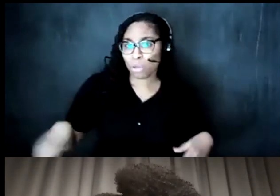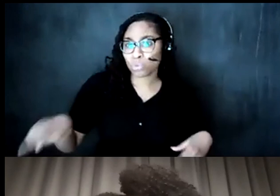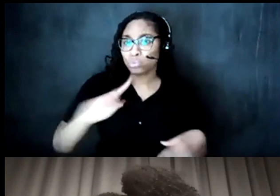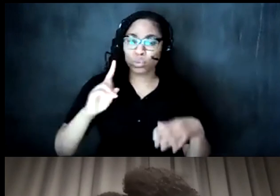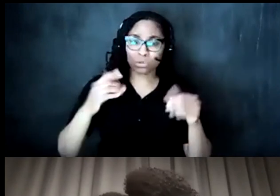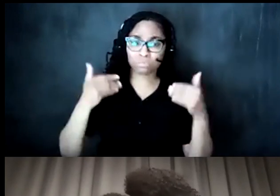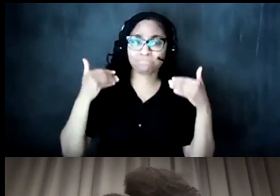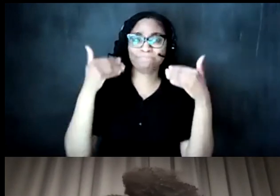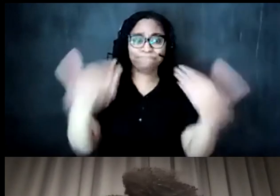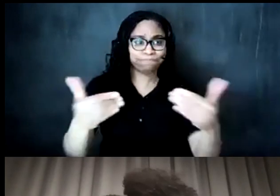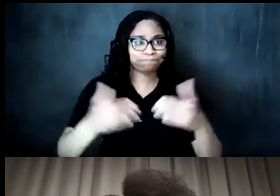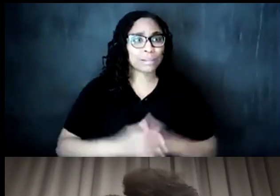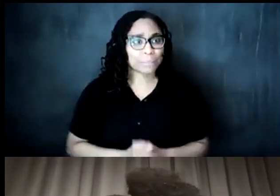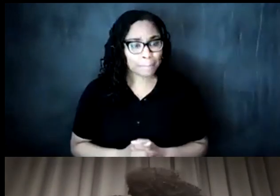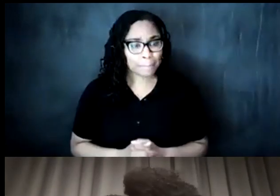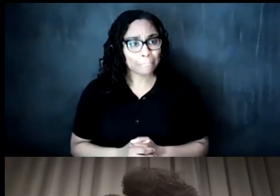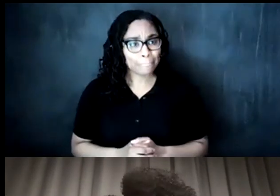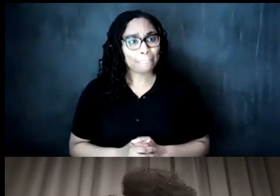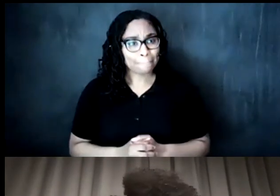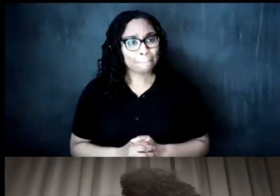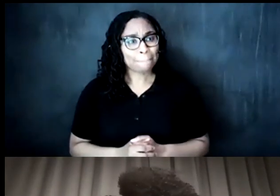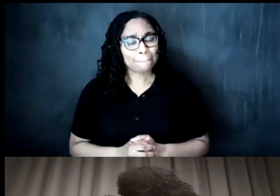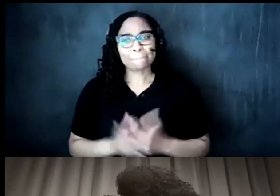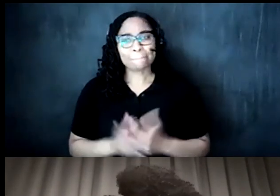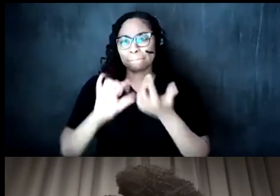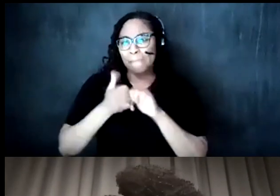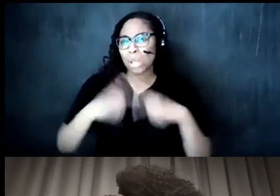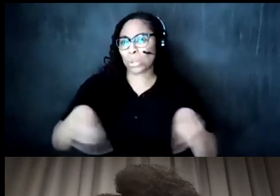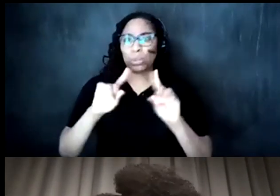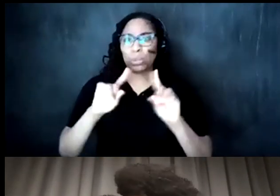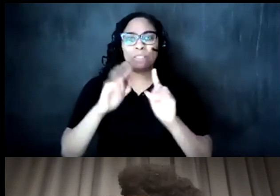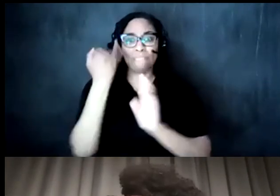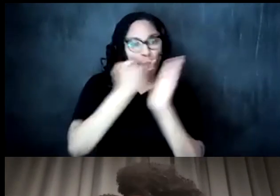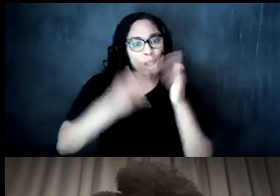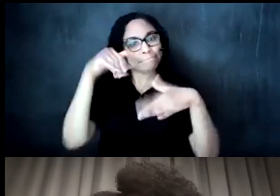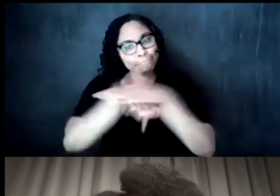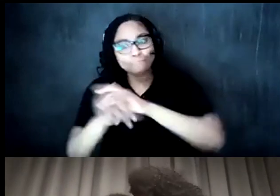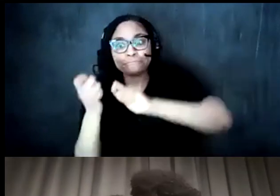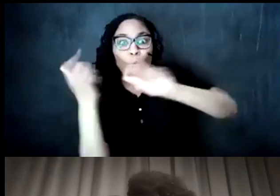really you know take thought you know how can we ensure that art is accessible for all people not